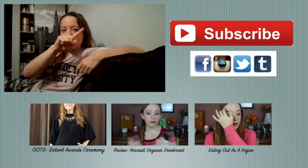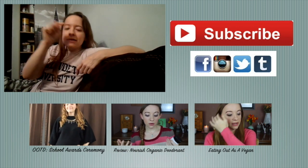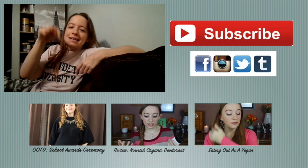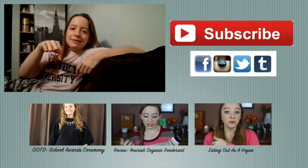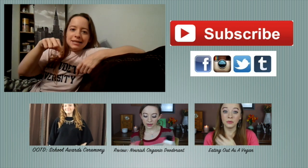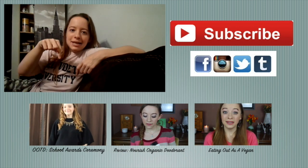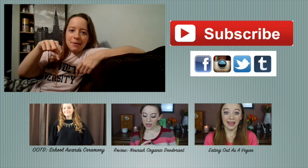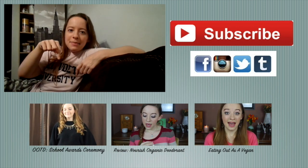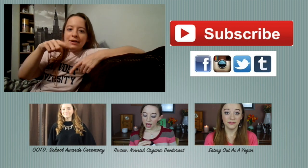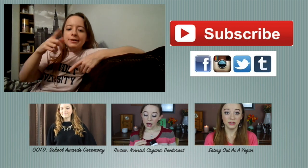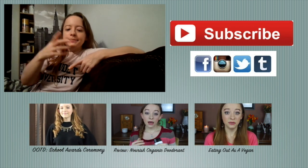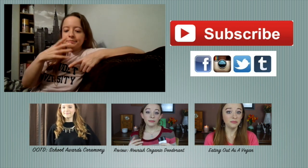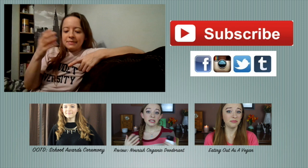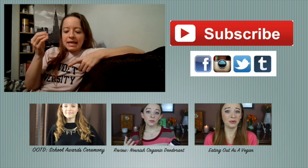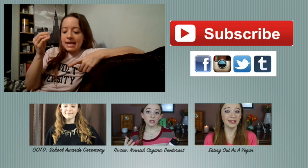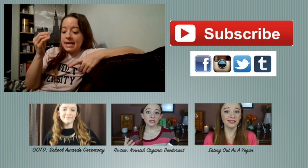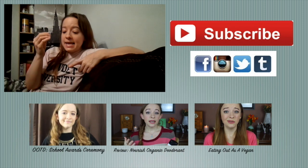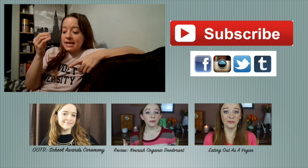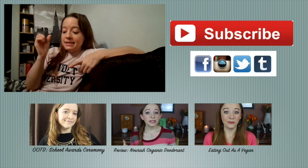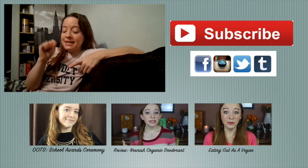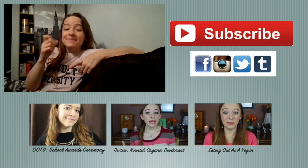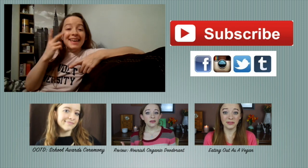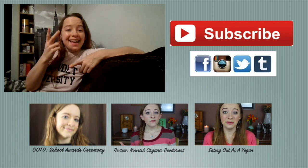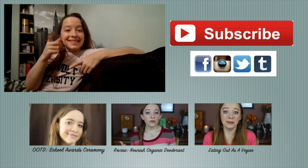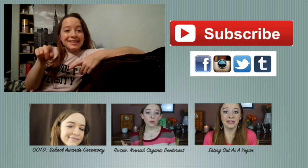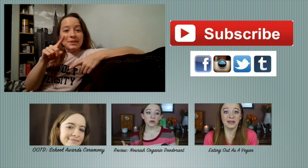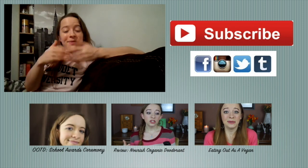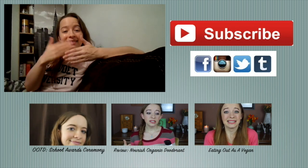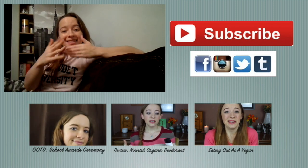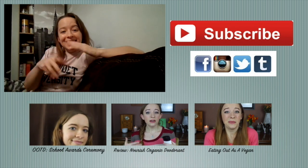there or down in the downbar and yeah I'll see you all